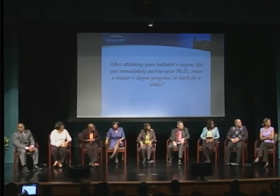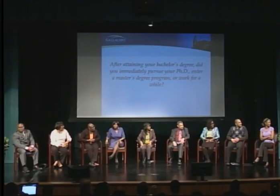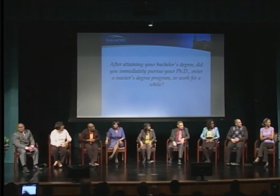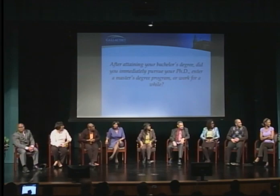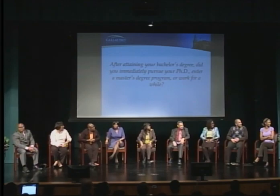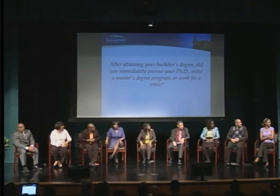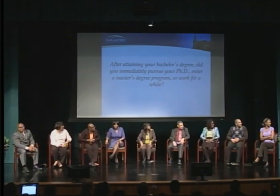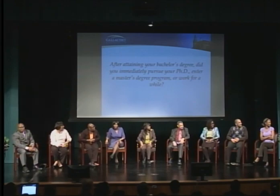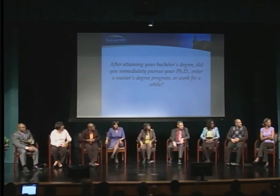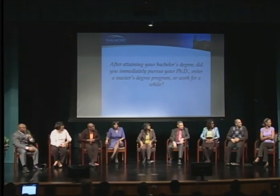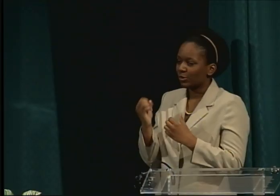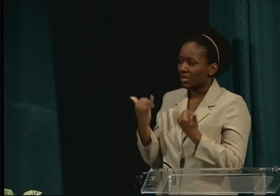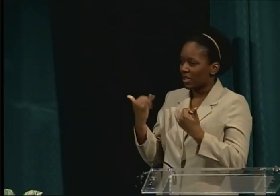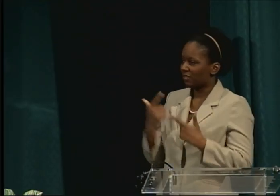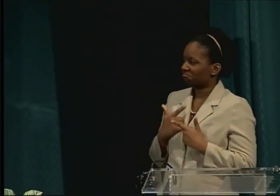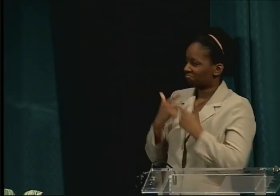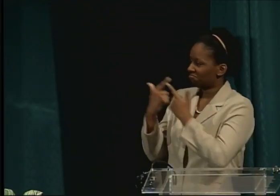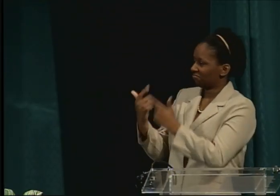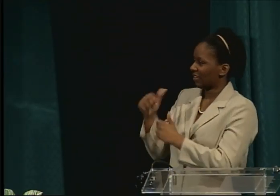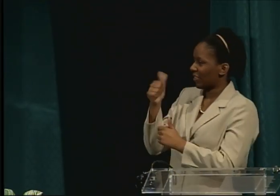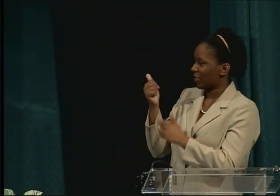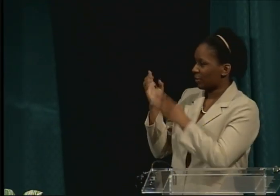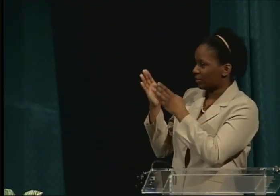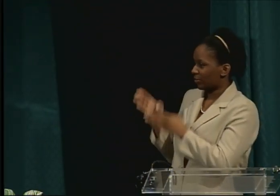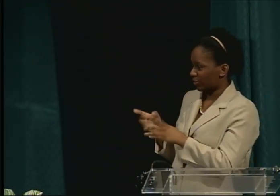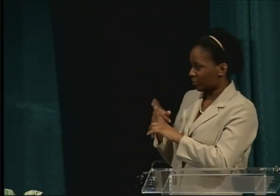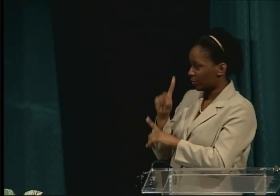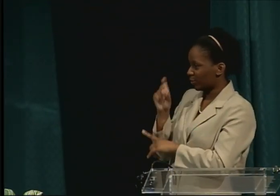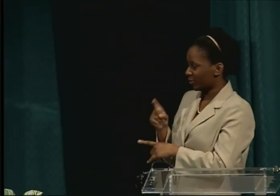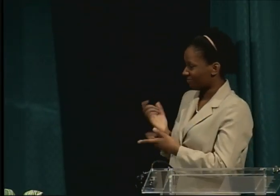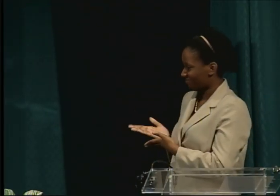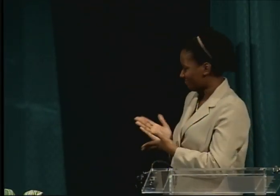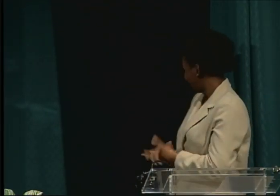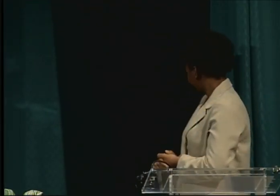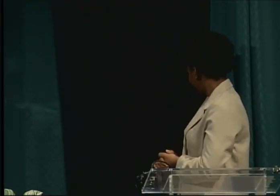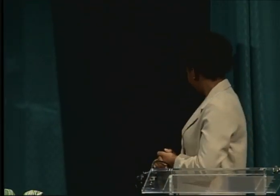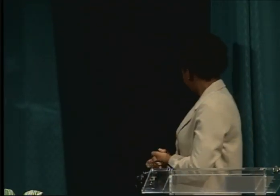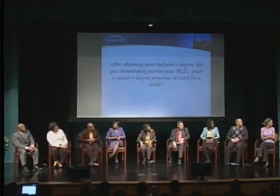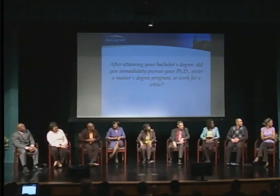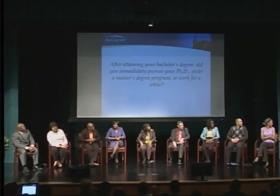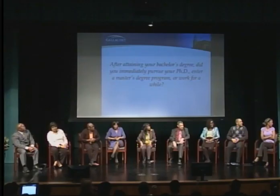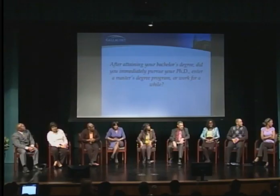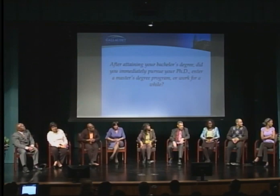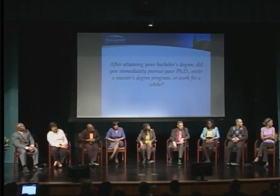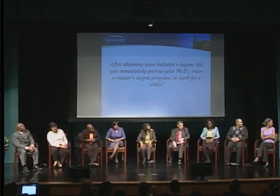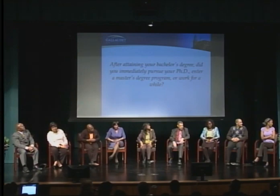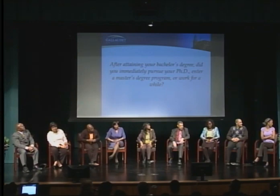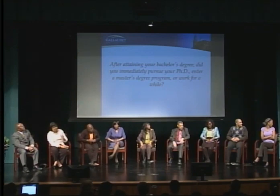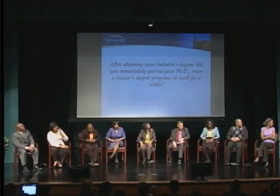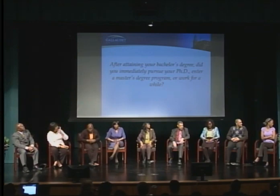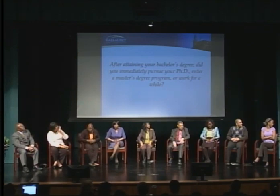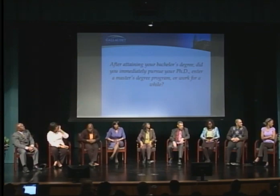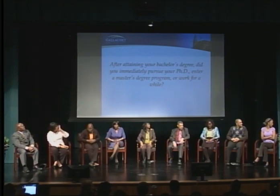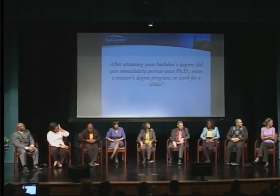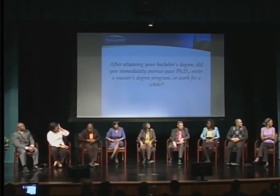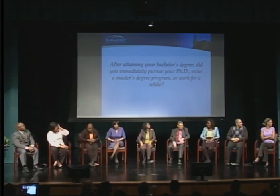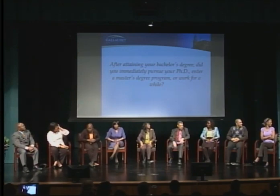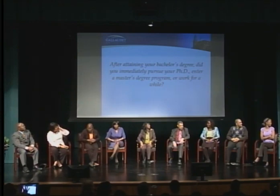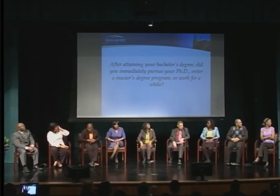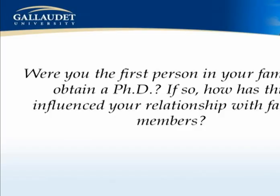to continue asking these questions. Were you the first person in your family to obtain a PhD?